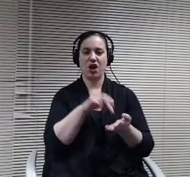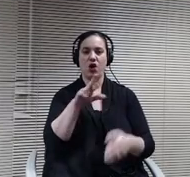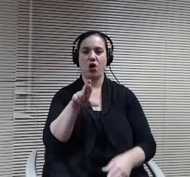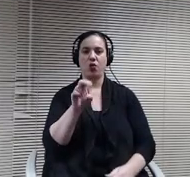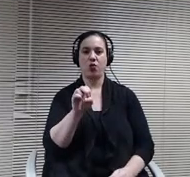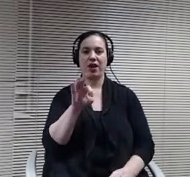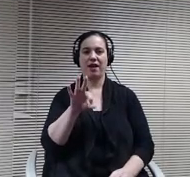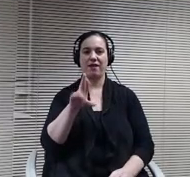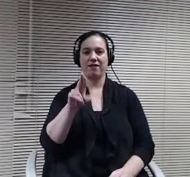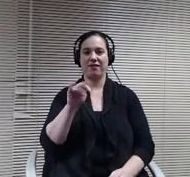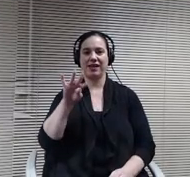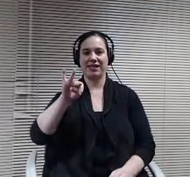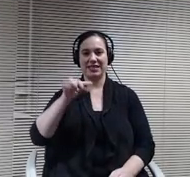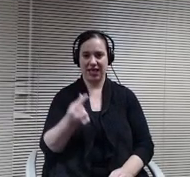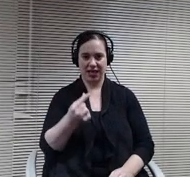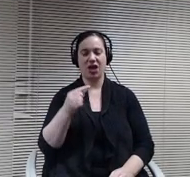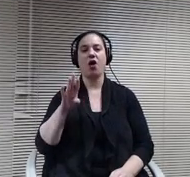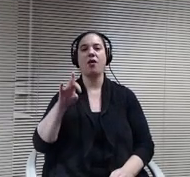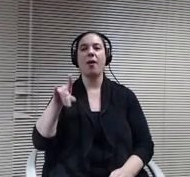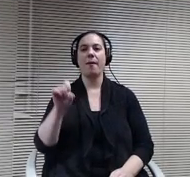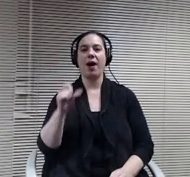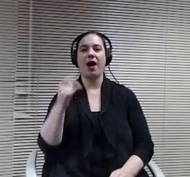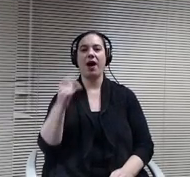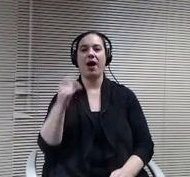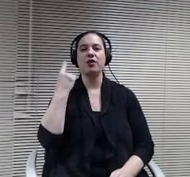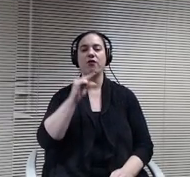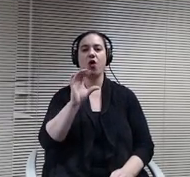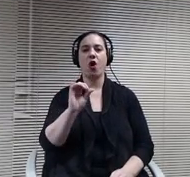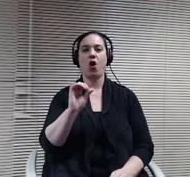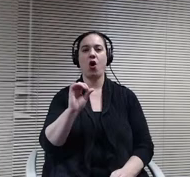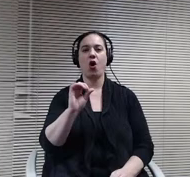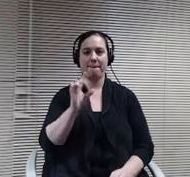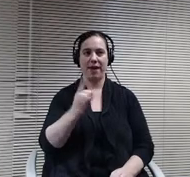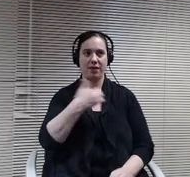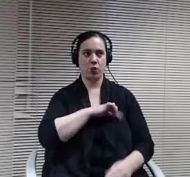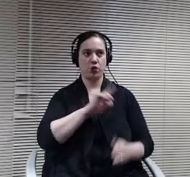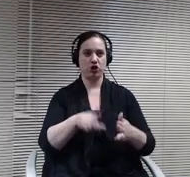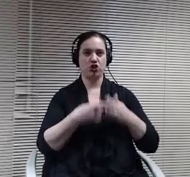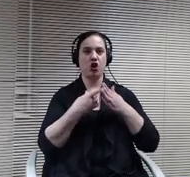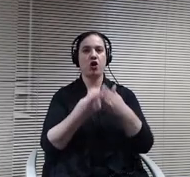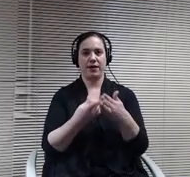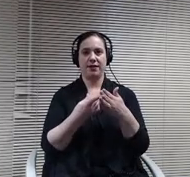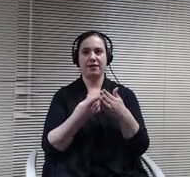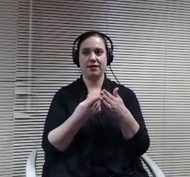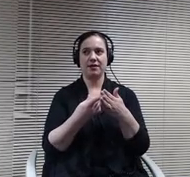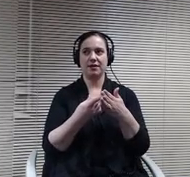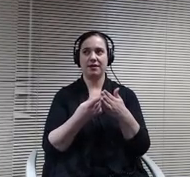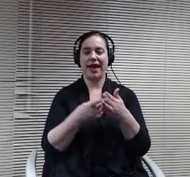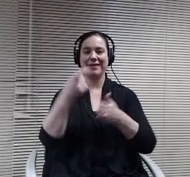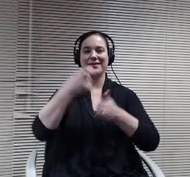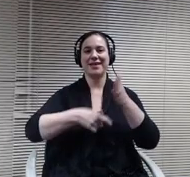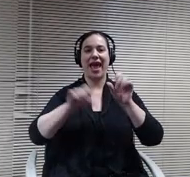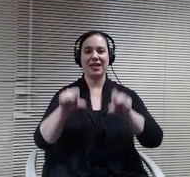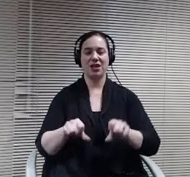of bonds that we started out as. Taxable bonds and Mr Bourgeois is going to go over the details